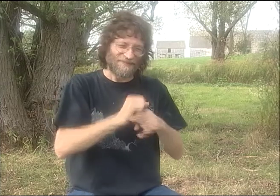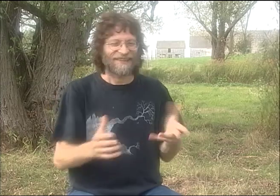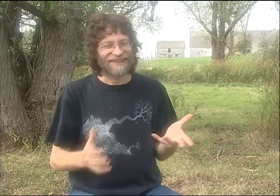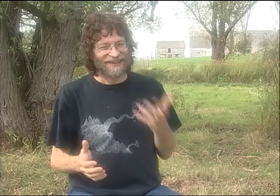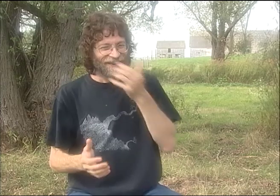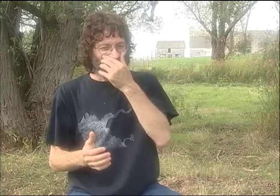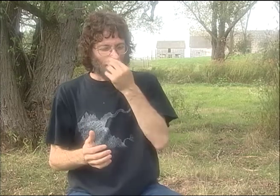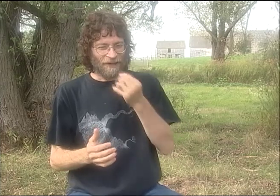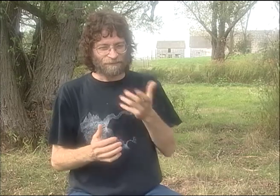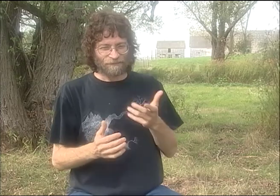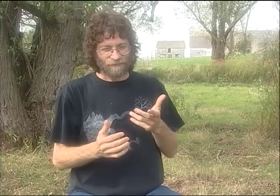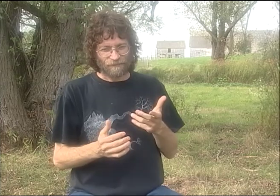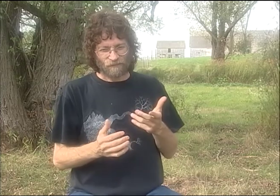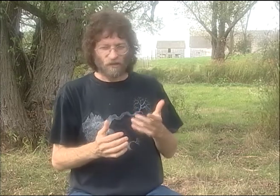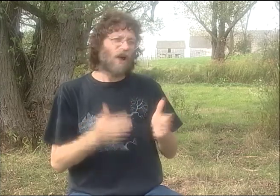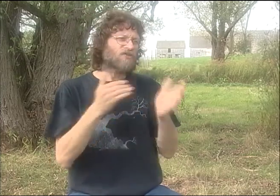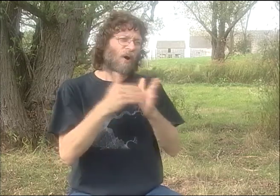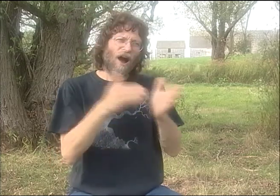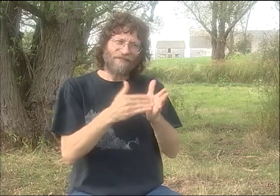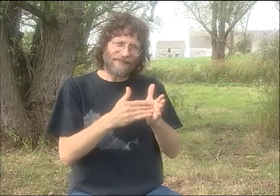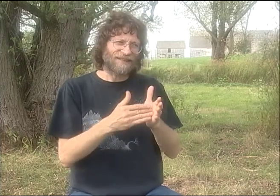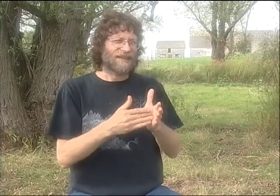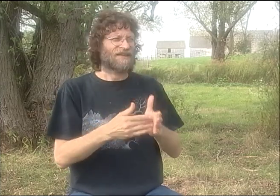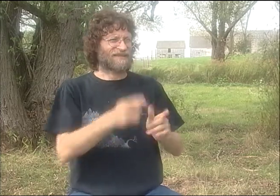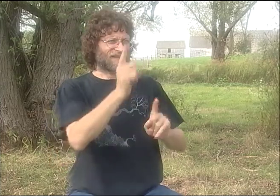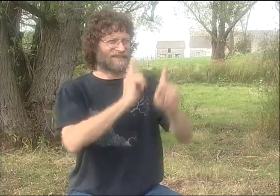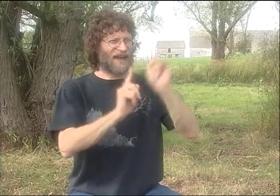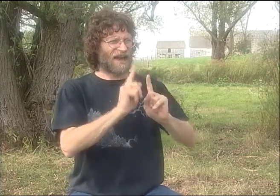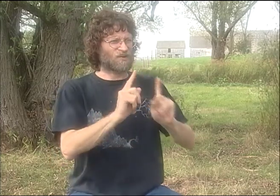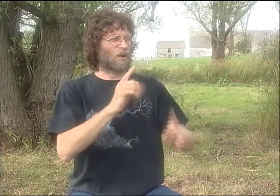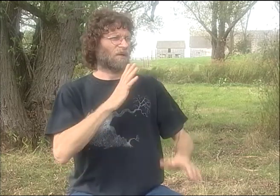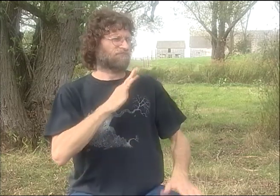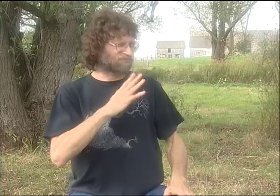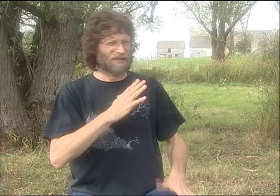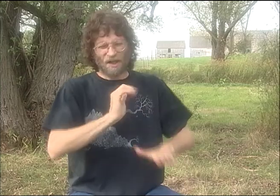COULD YOU GO JUST TO THIS PART?" OR "EVERYTHING'S GOOD. OK, KEEP GOING, KEEP GOING. LET ME--LET ME KEEP GOING."